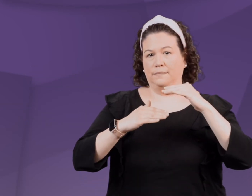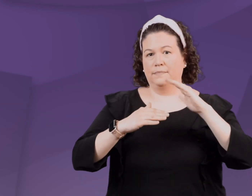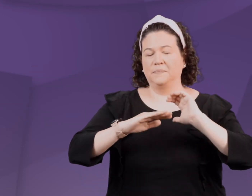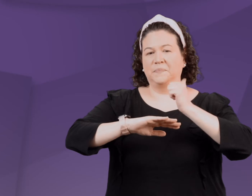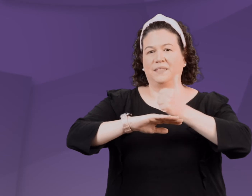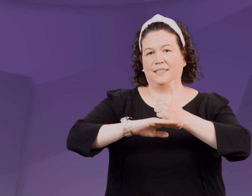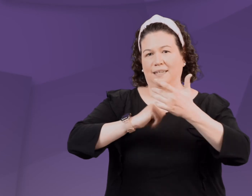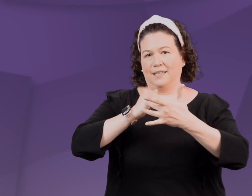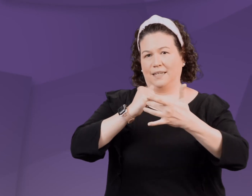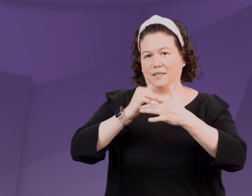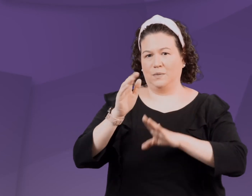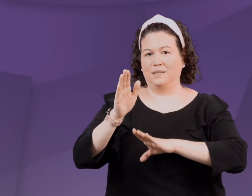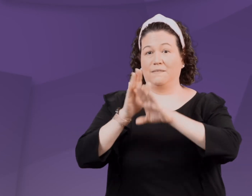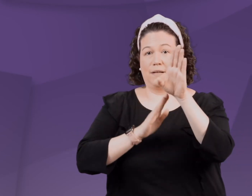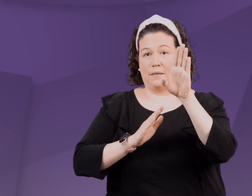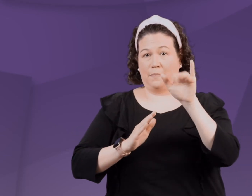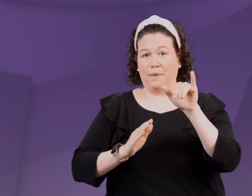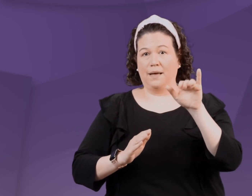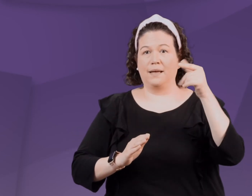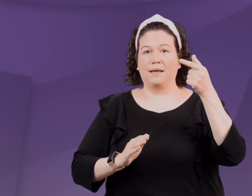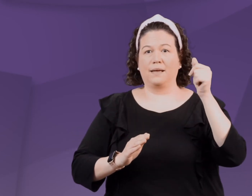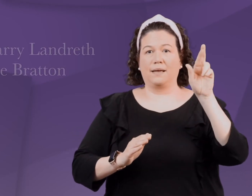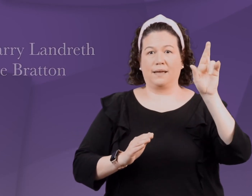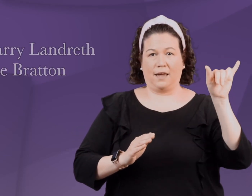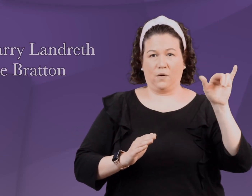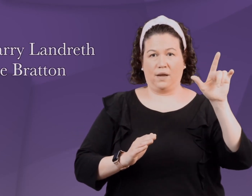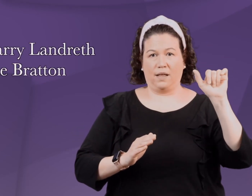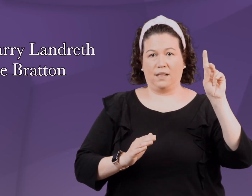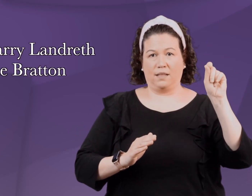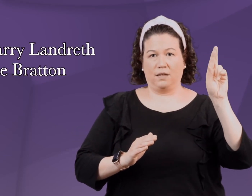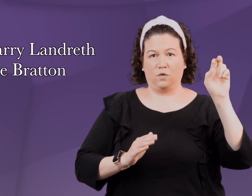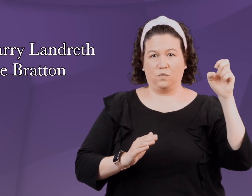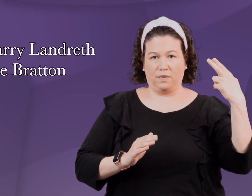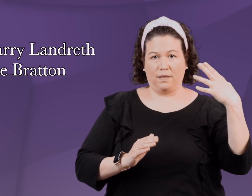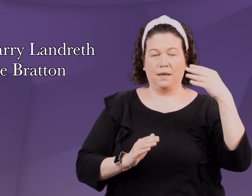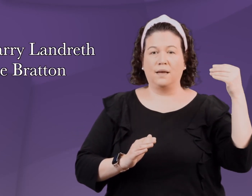The A-C-T or ACT limit setting technique was developed